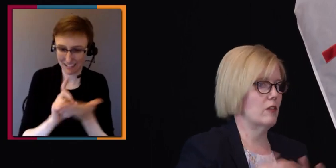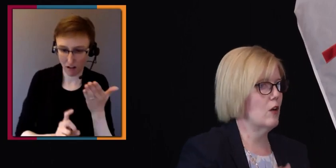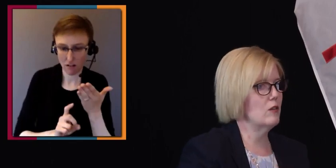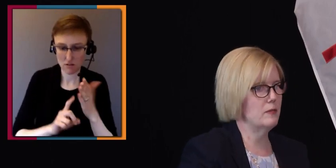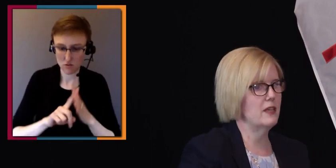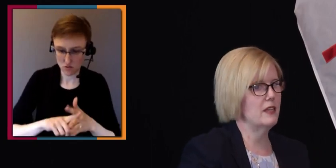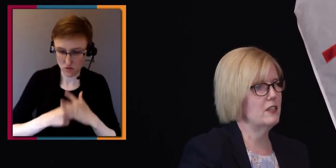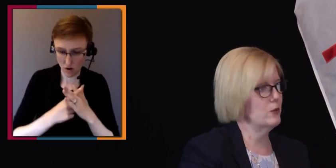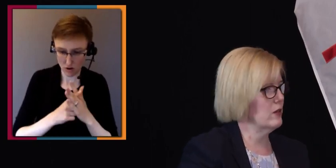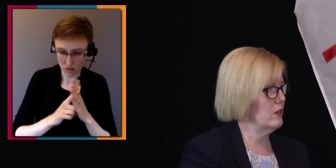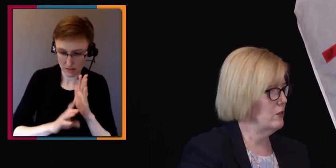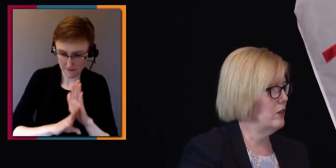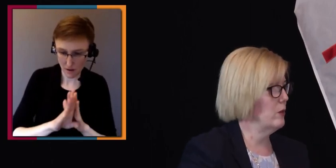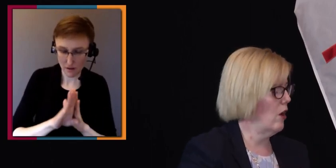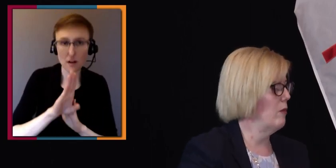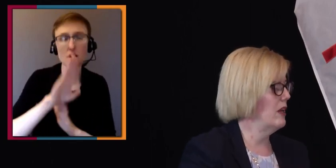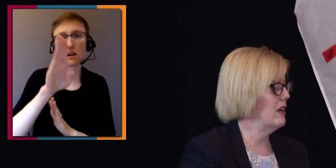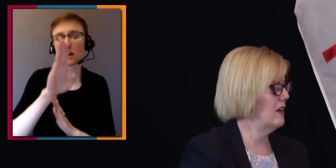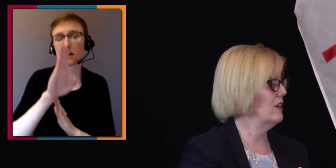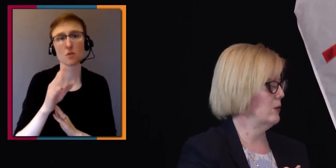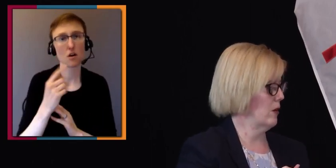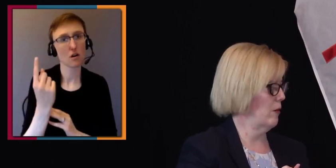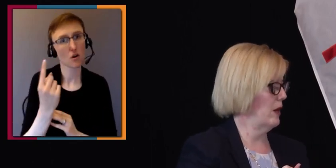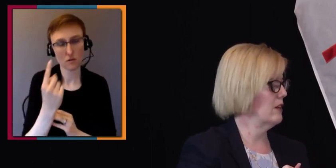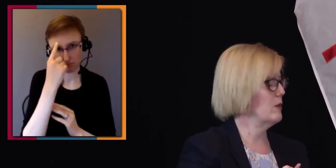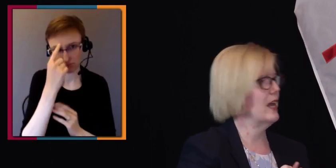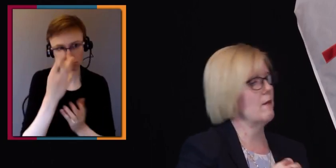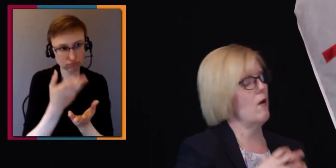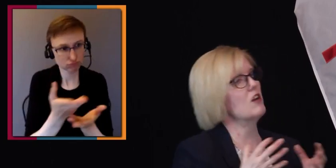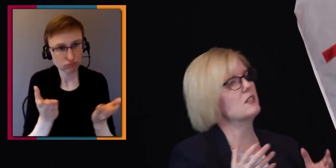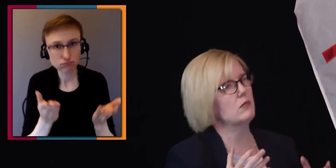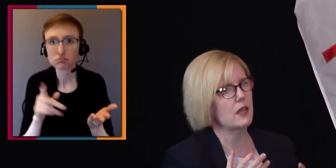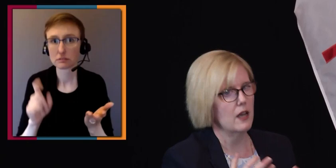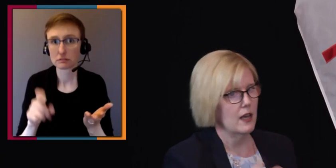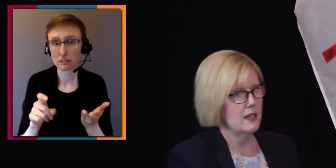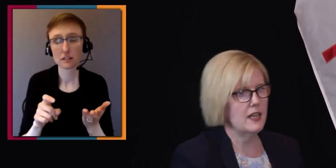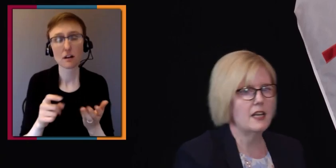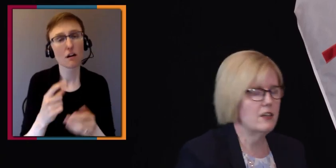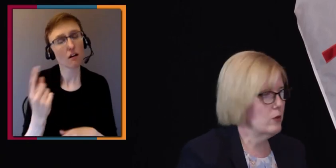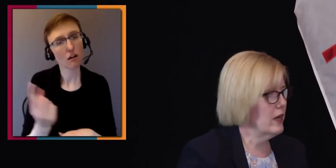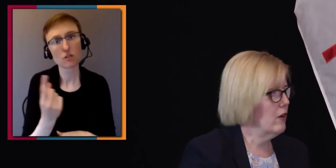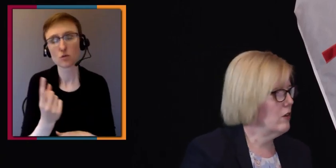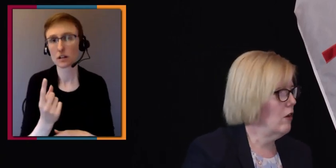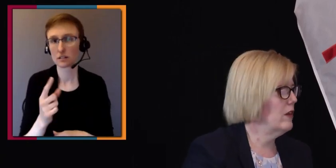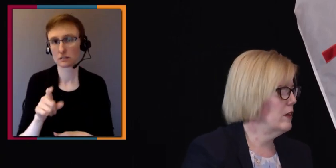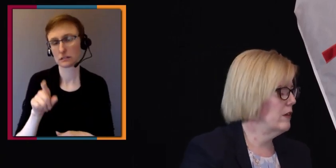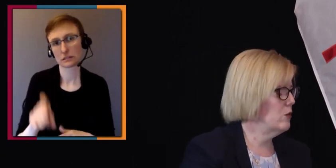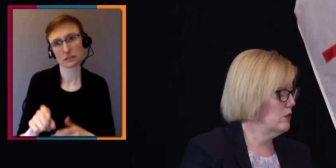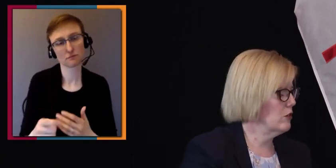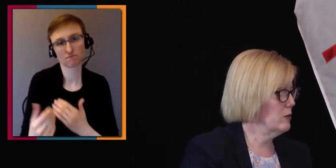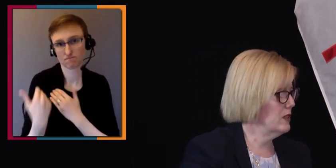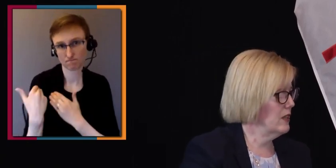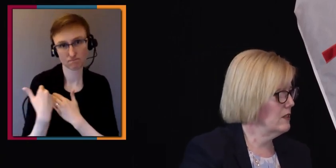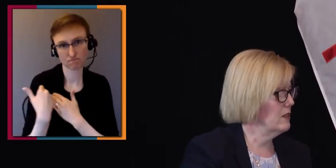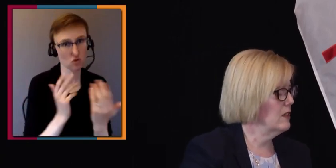that there'll always be a duty to accommodate, and a need to accommodate. Because we can't possibly take into account all the individual circumstances